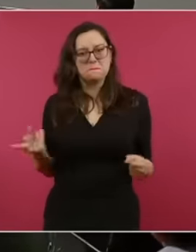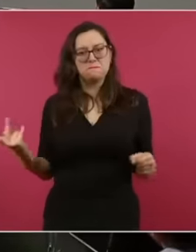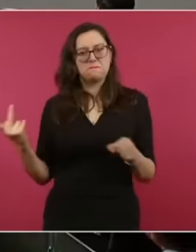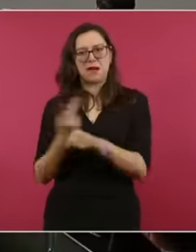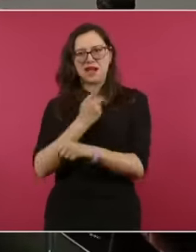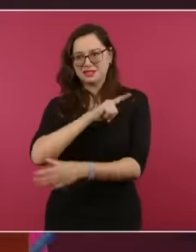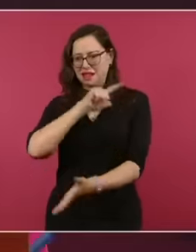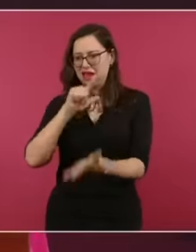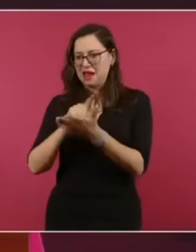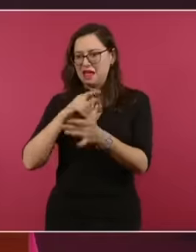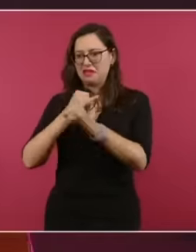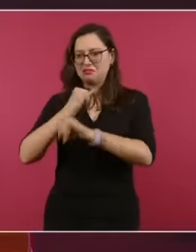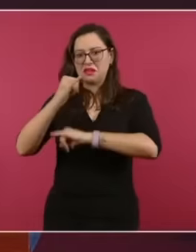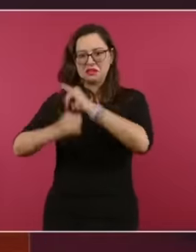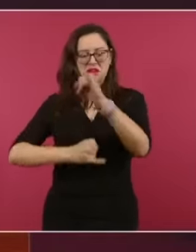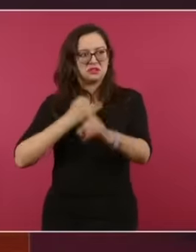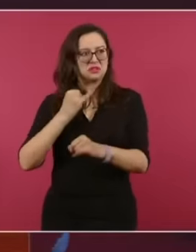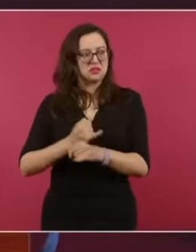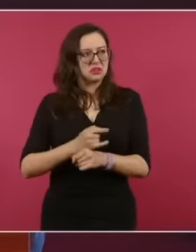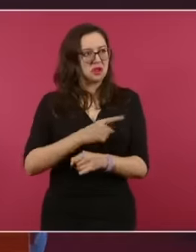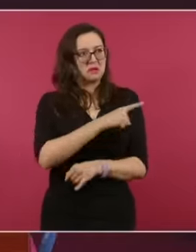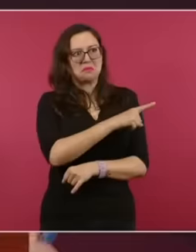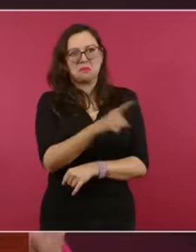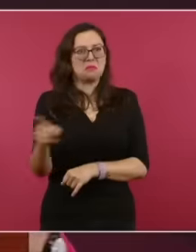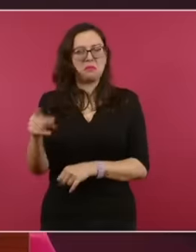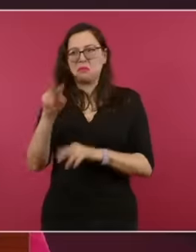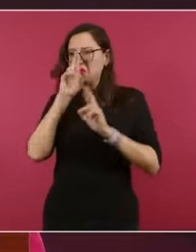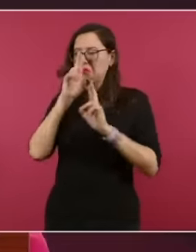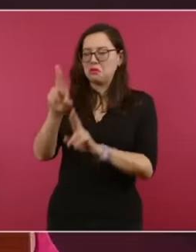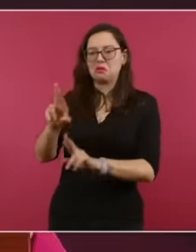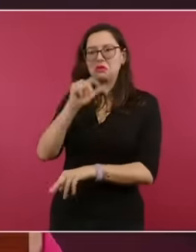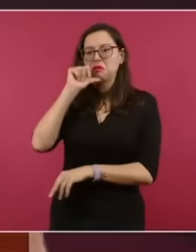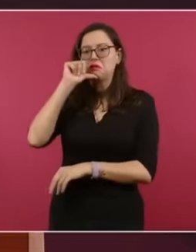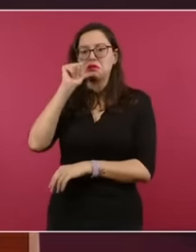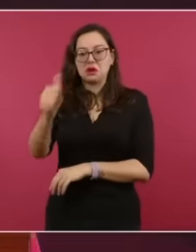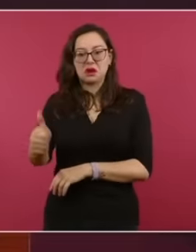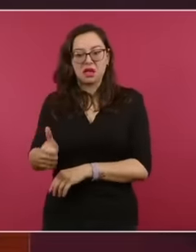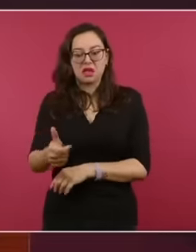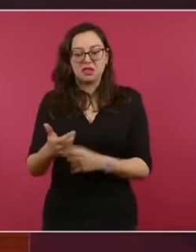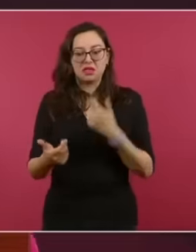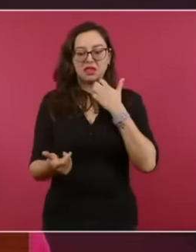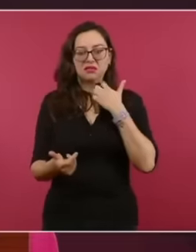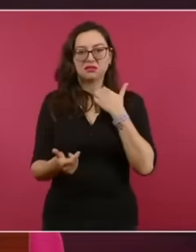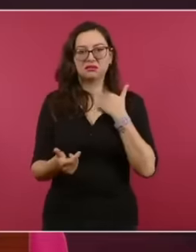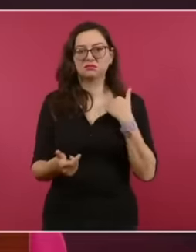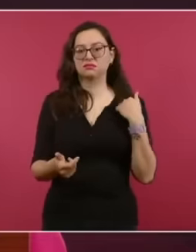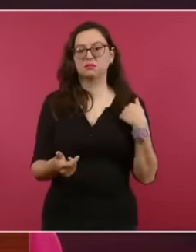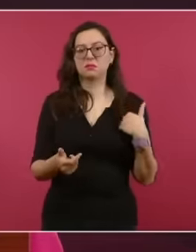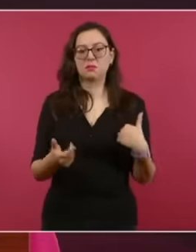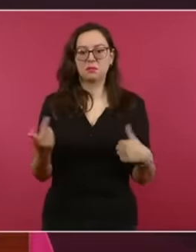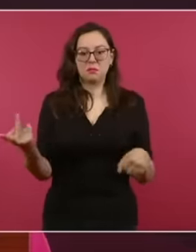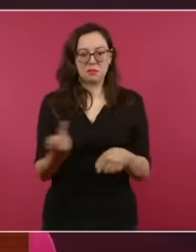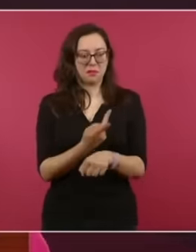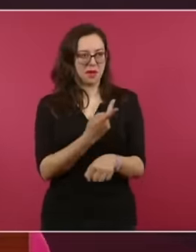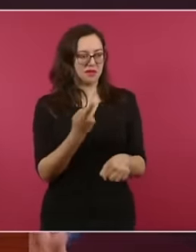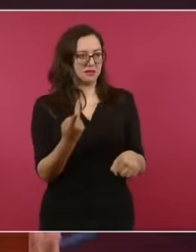see this as a very serious event but it can be an example of what position we should